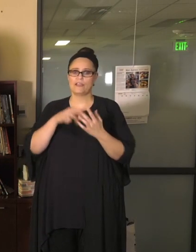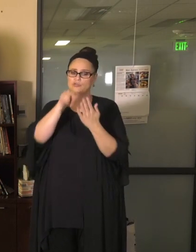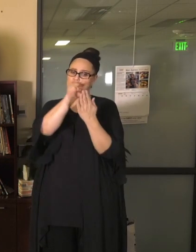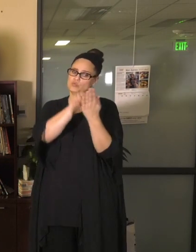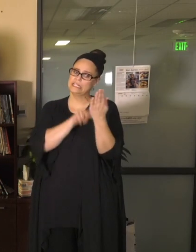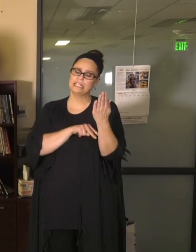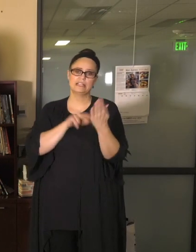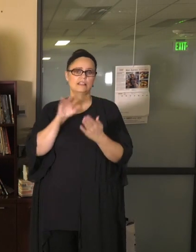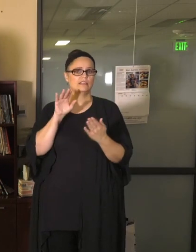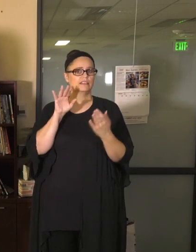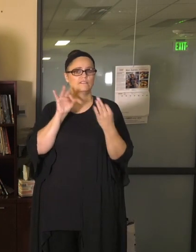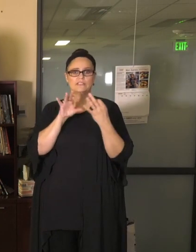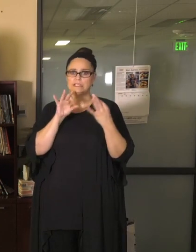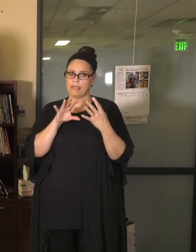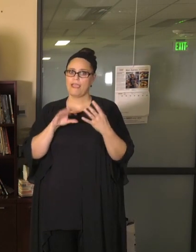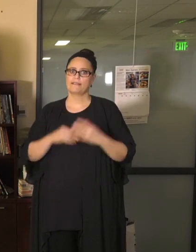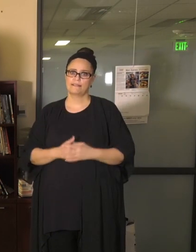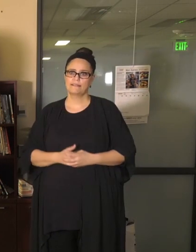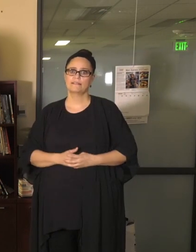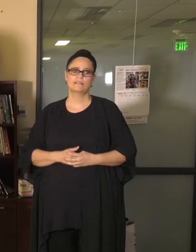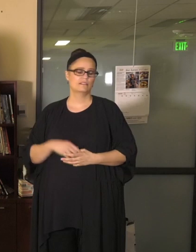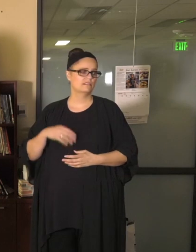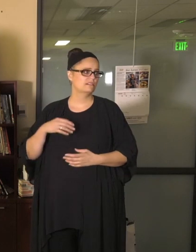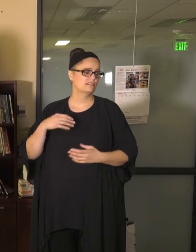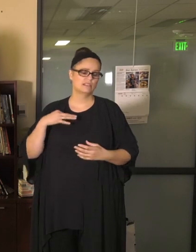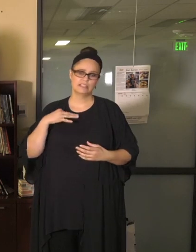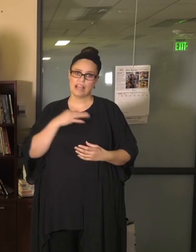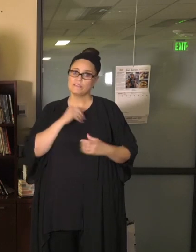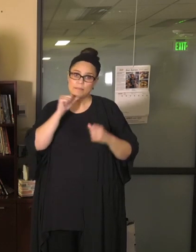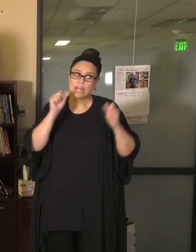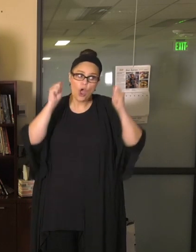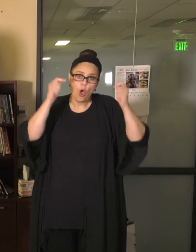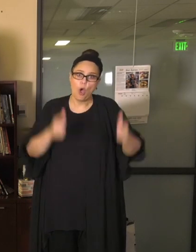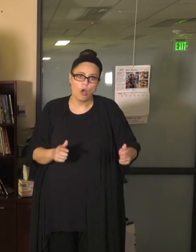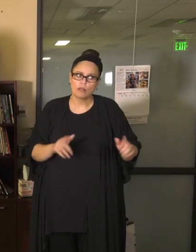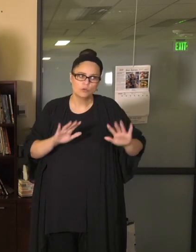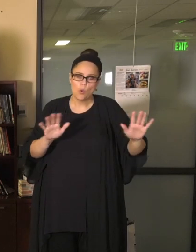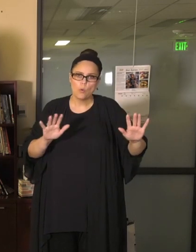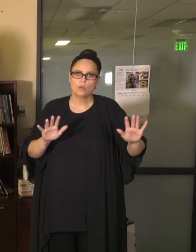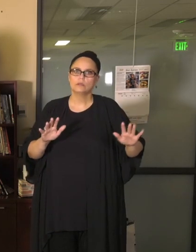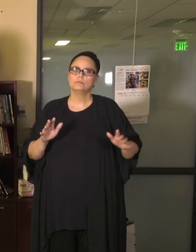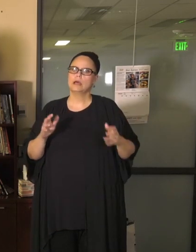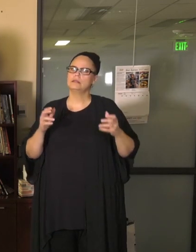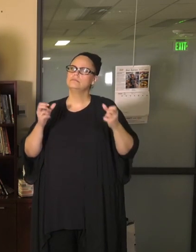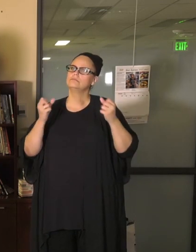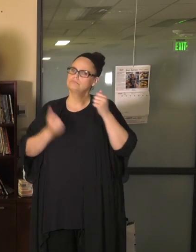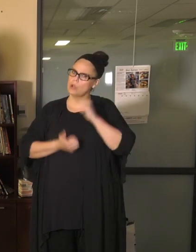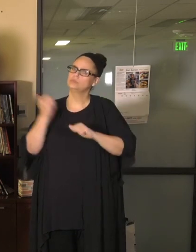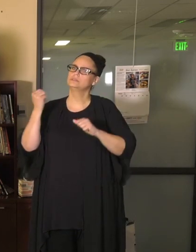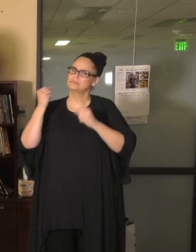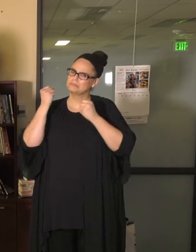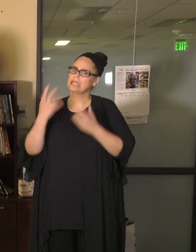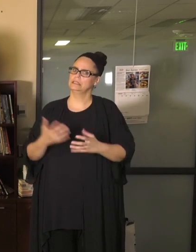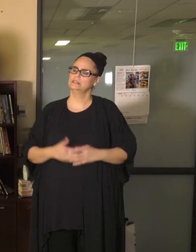families, not all, many staff, not all but many, and I have to determine the logistics that we would have to put in place